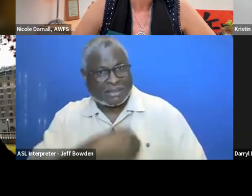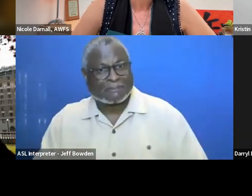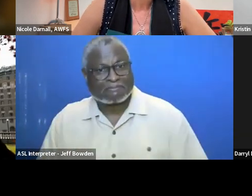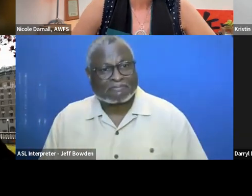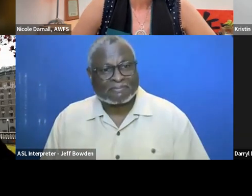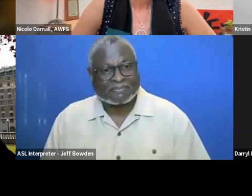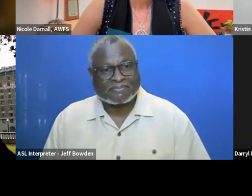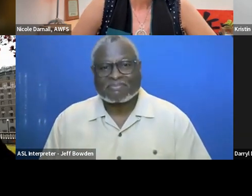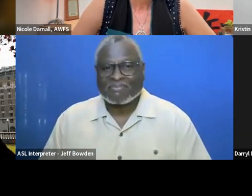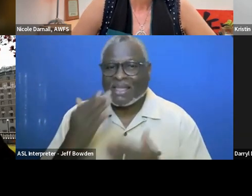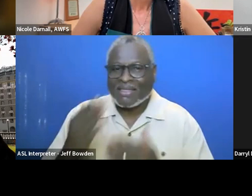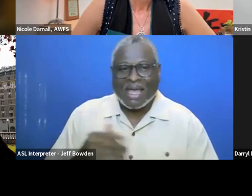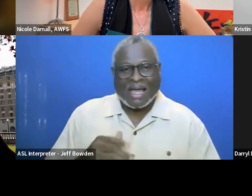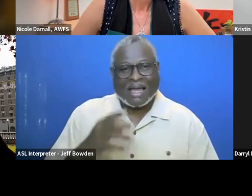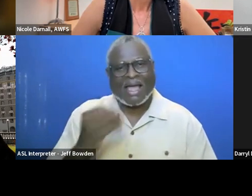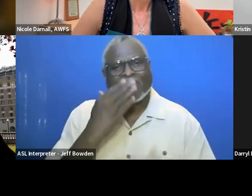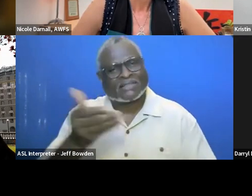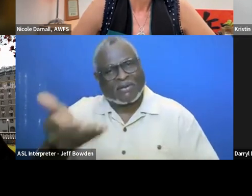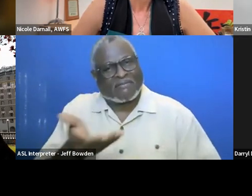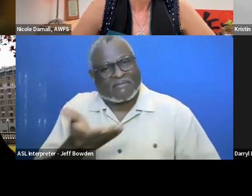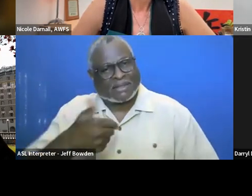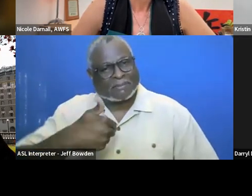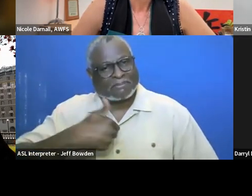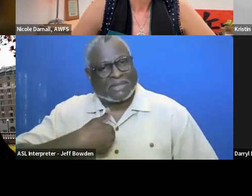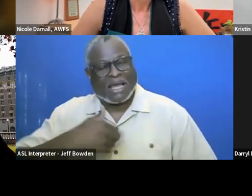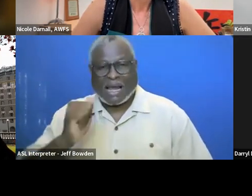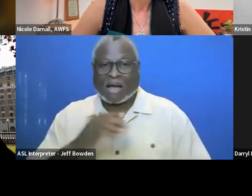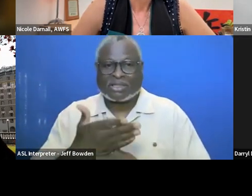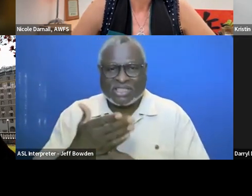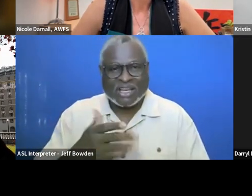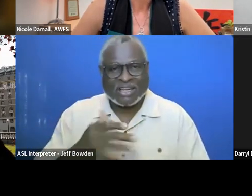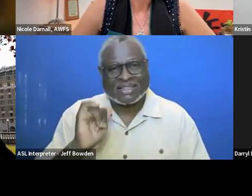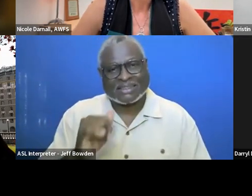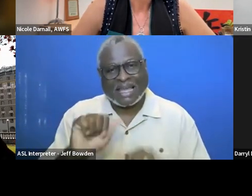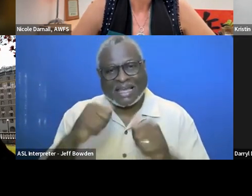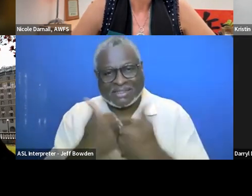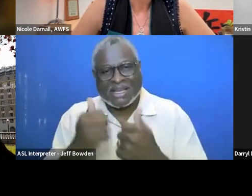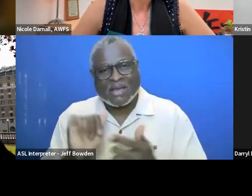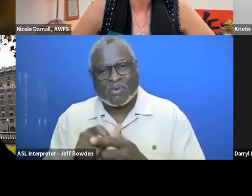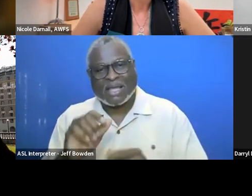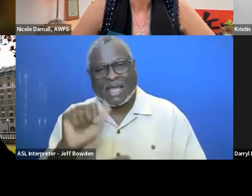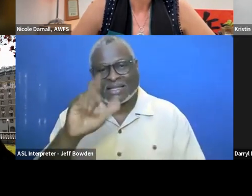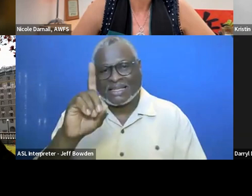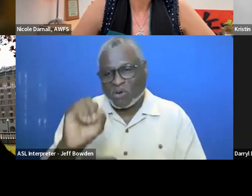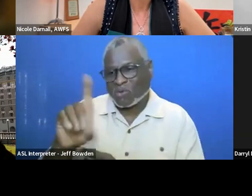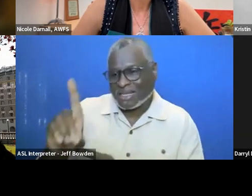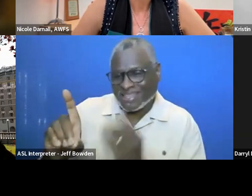Thank you for having me. I will share the agency with the acronym DOD.